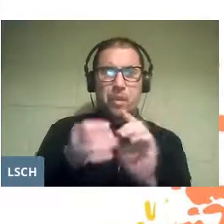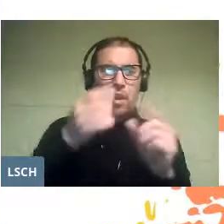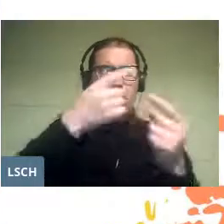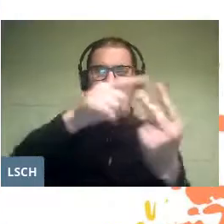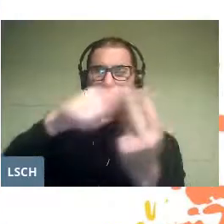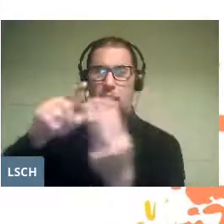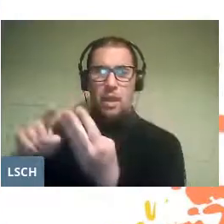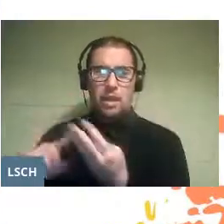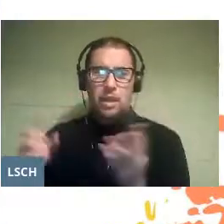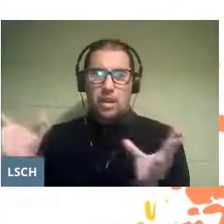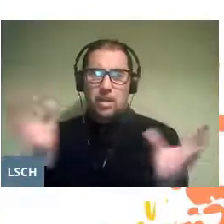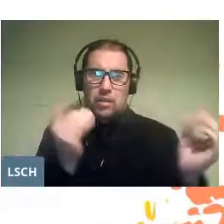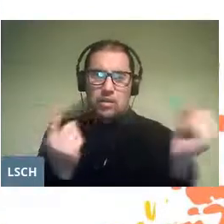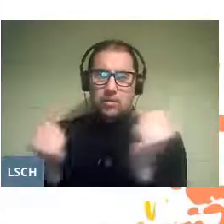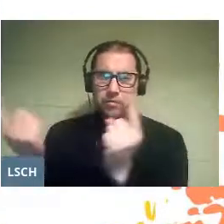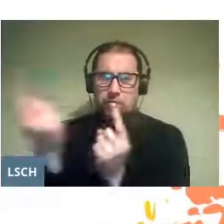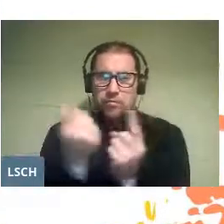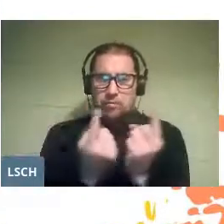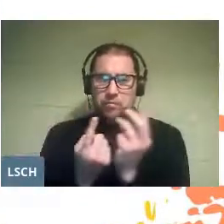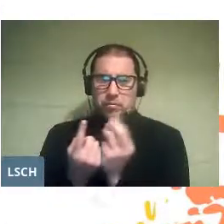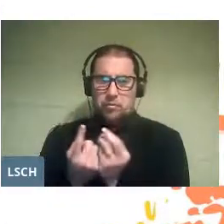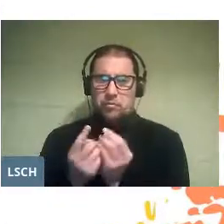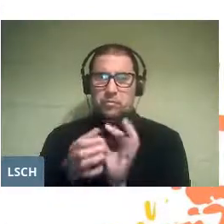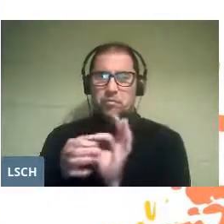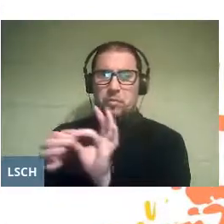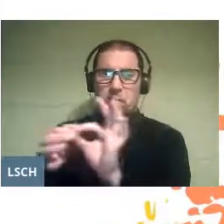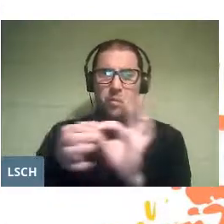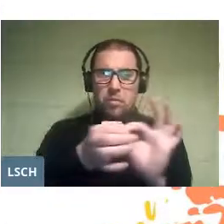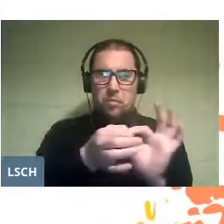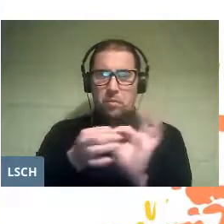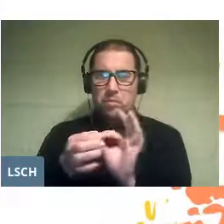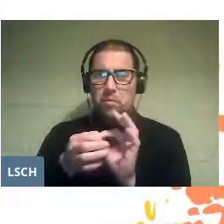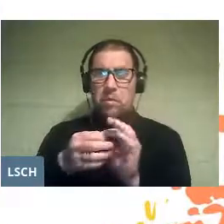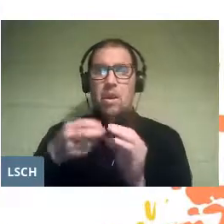who enter the charming circle of their deep rigor.